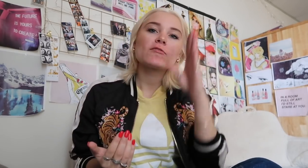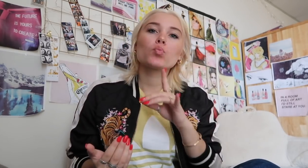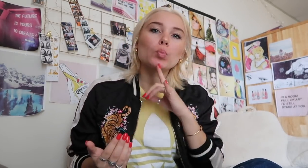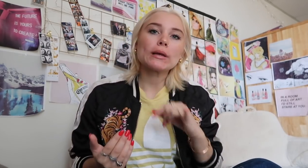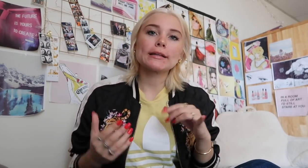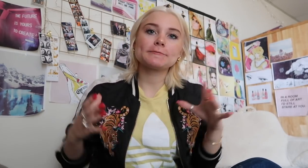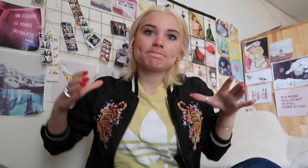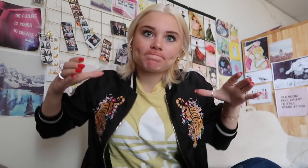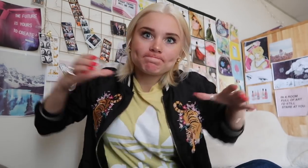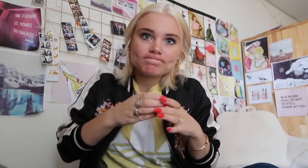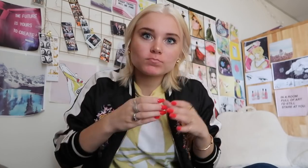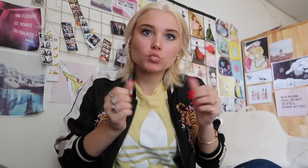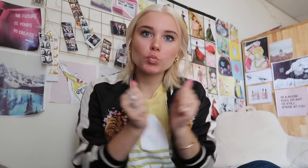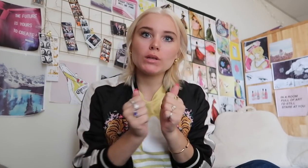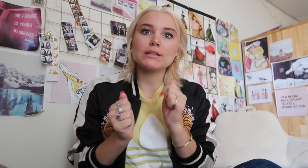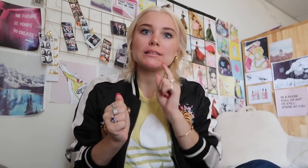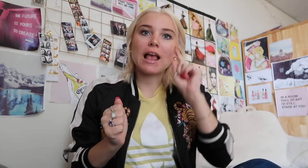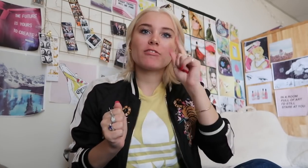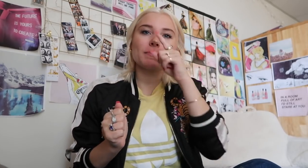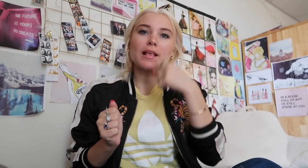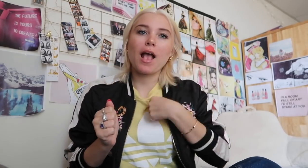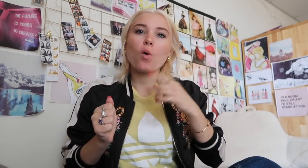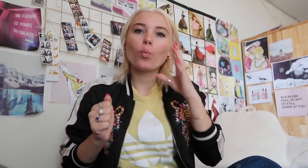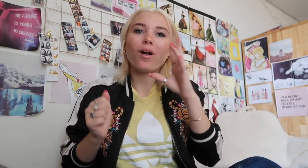when I got a deaf class that I will be with them, I wouldn't be exactly with them to learn together